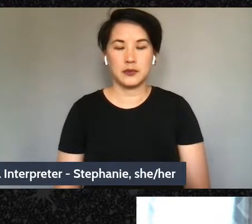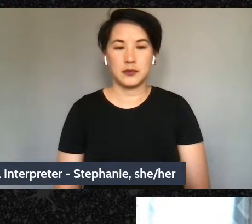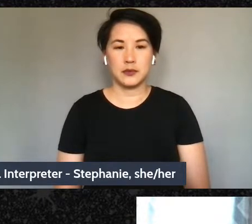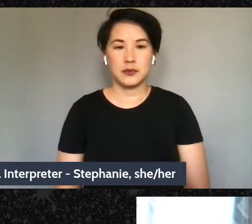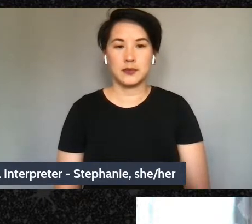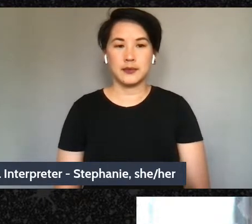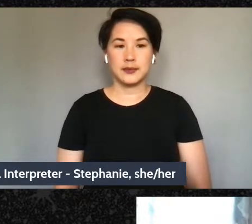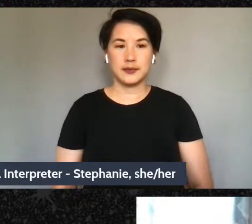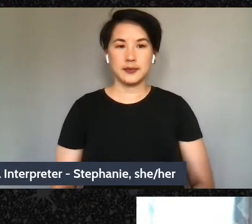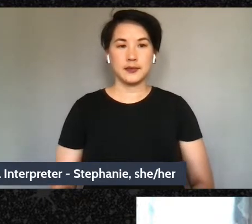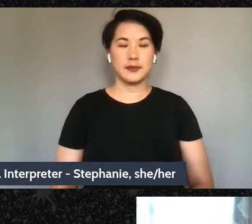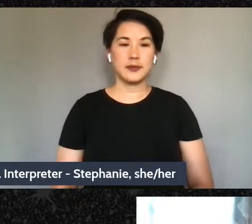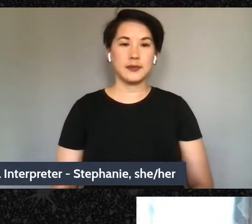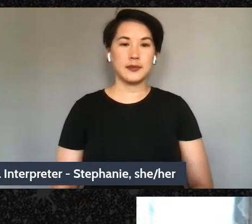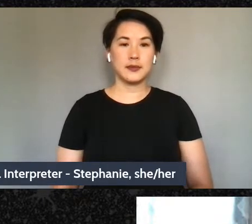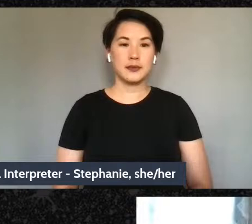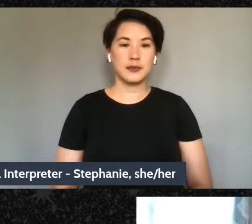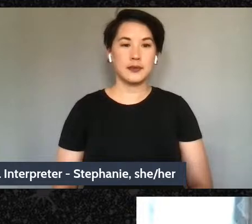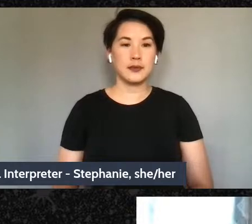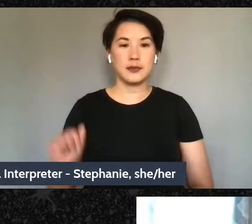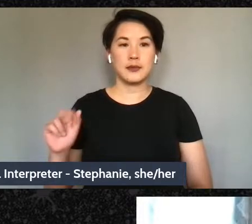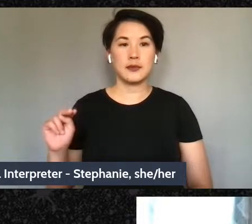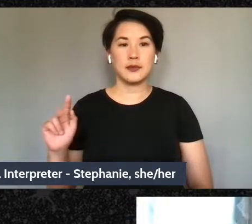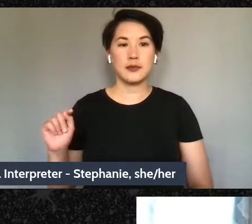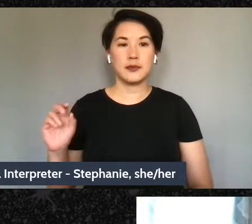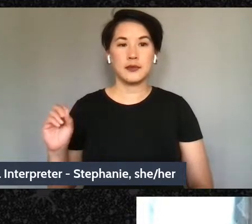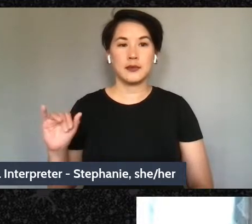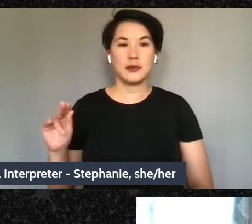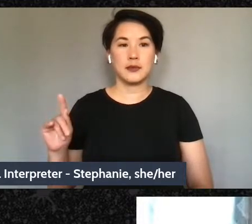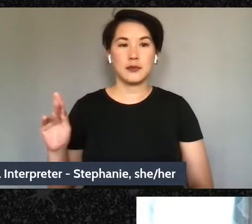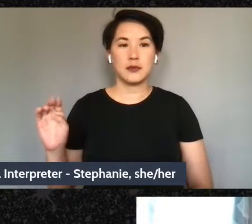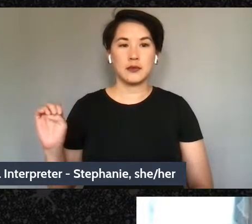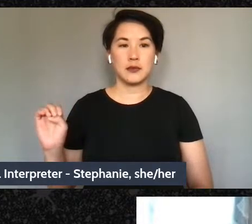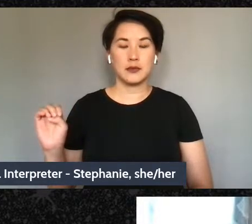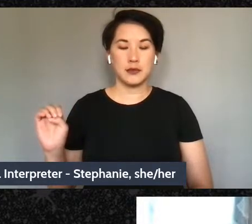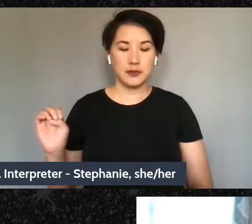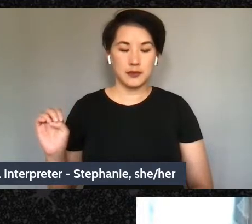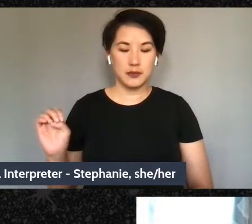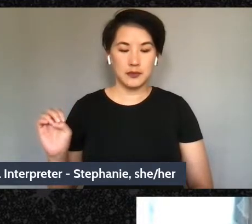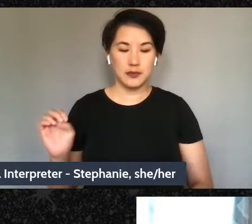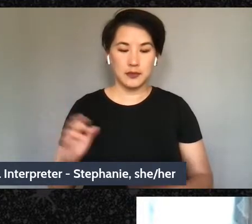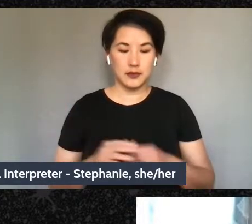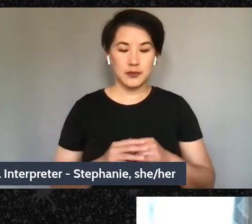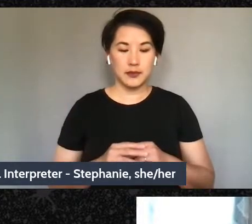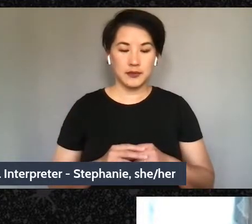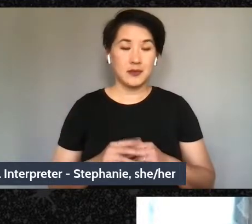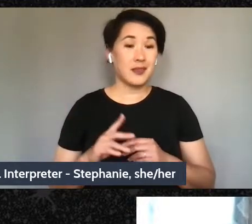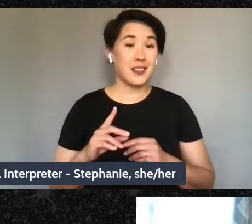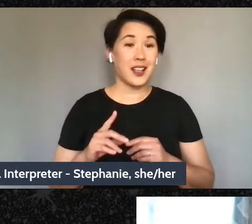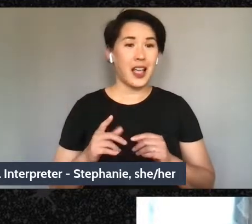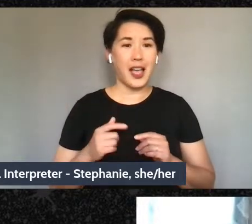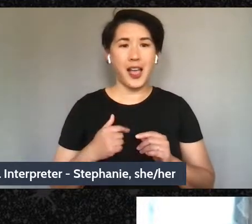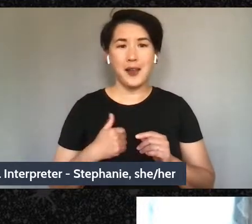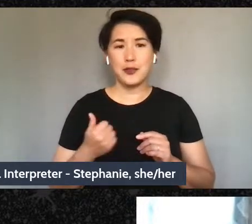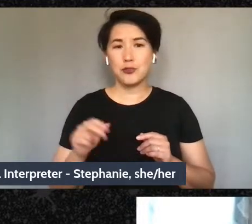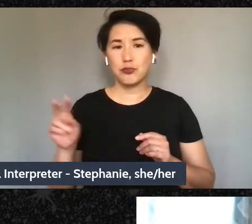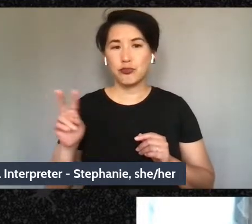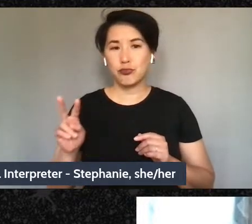ANTOINETTE: And I just wanted to offer I’m unable to track the chat as quickly as I want